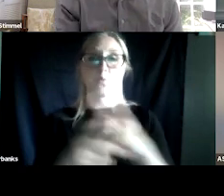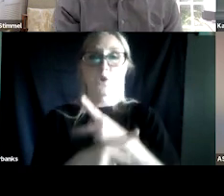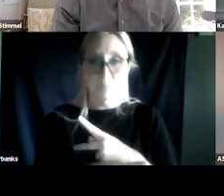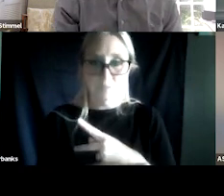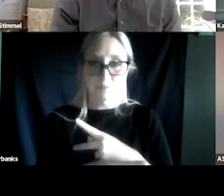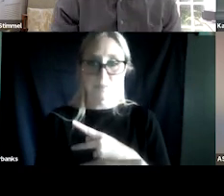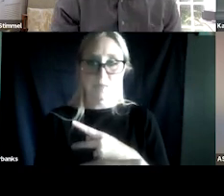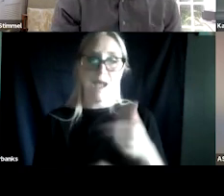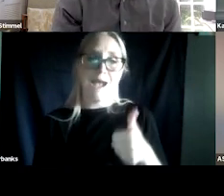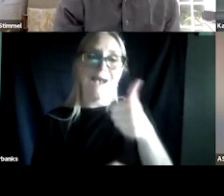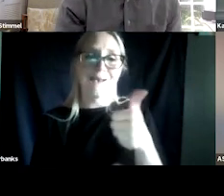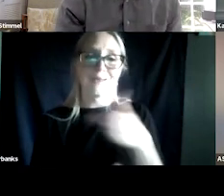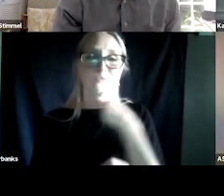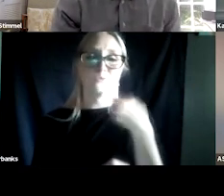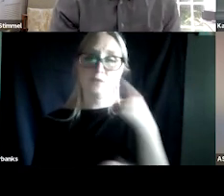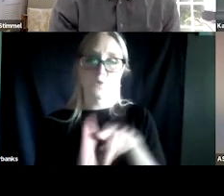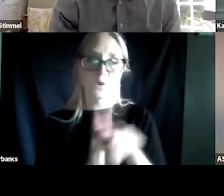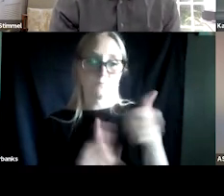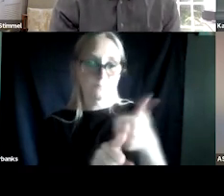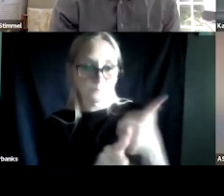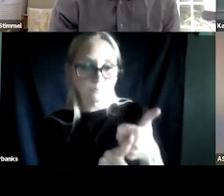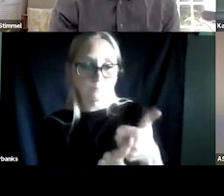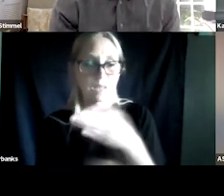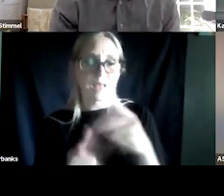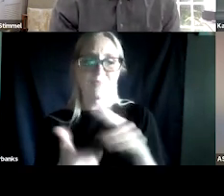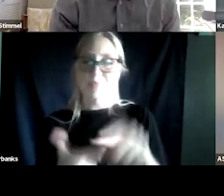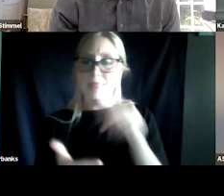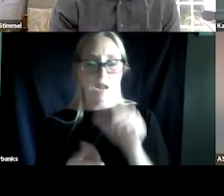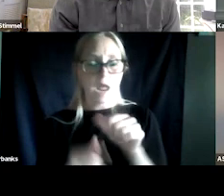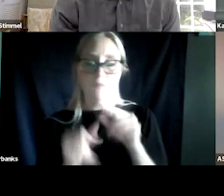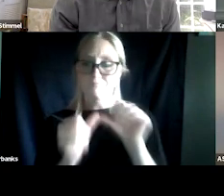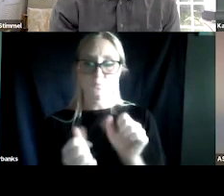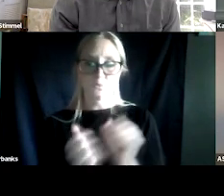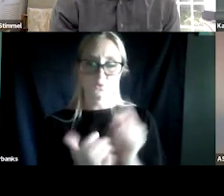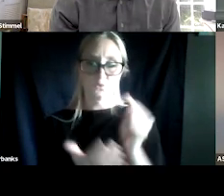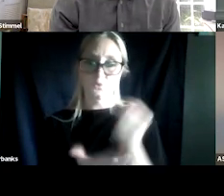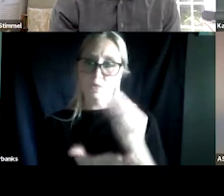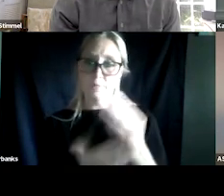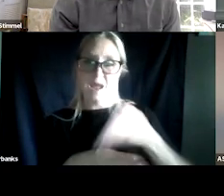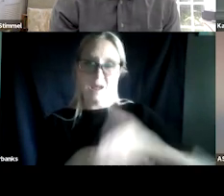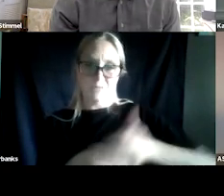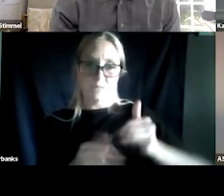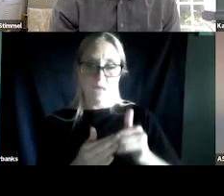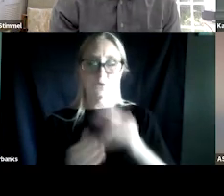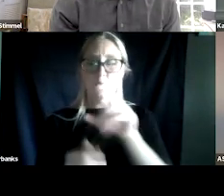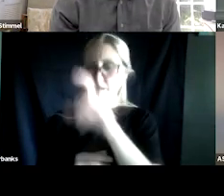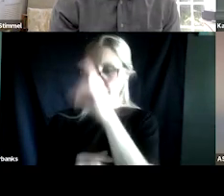in evidence-based treatments afterwards. So we really need to think about moving forward with why aren't we using the evidence-based therapy?